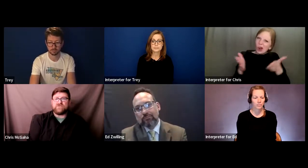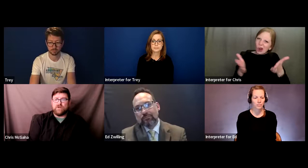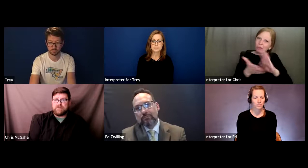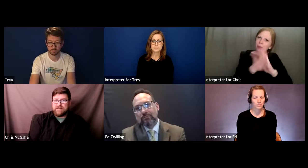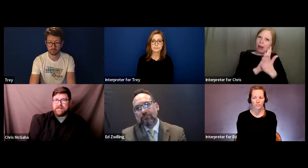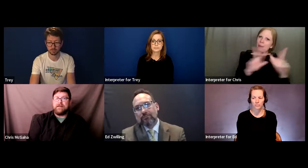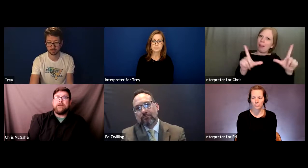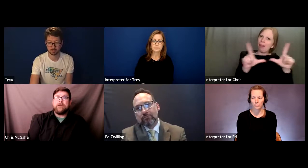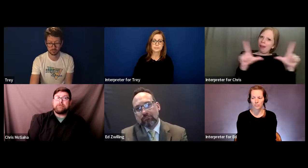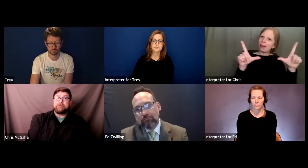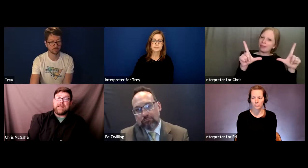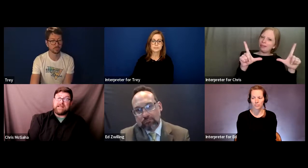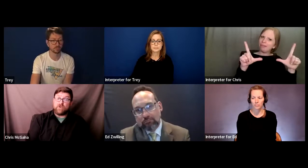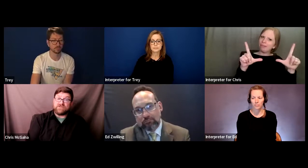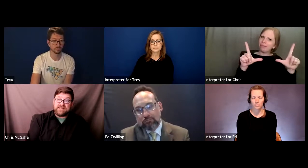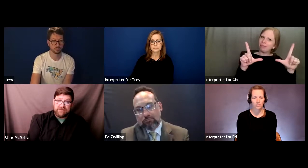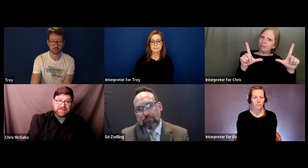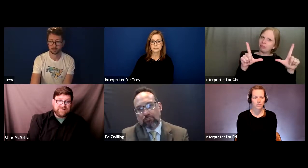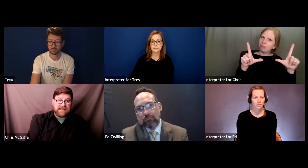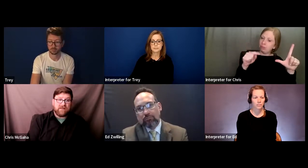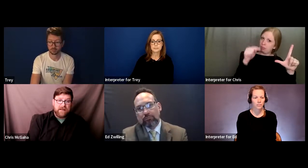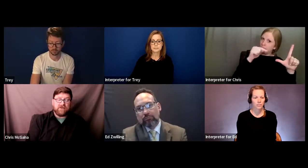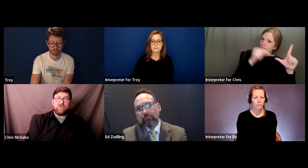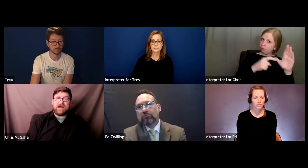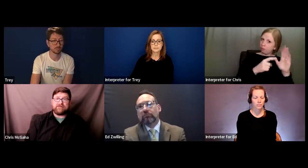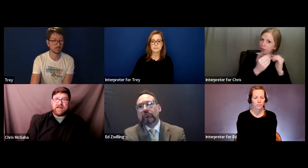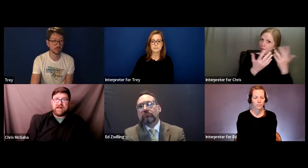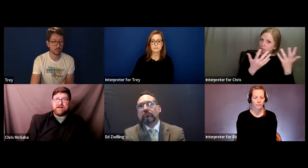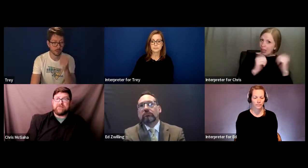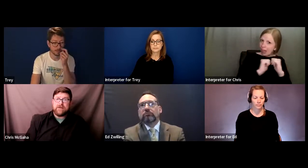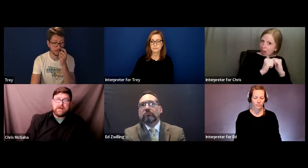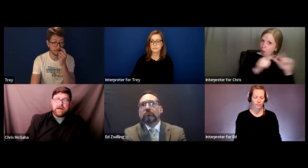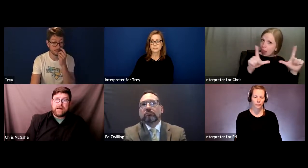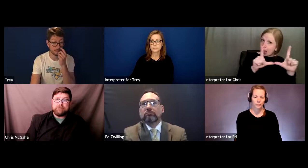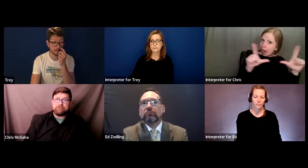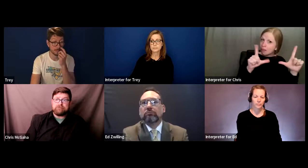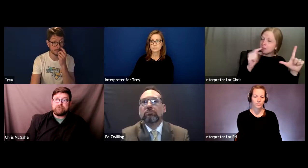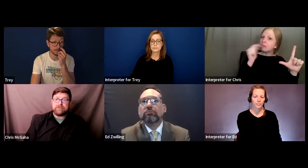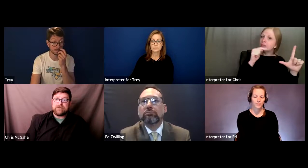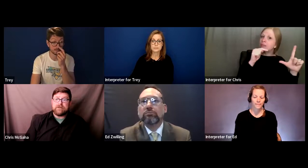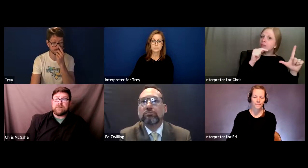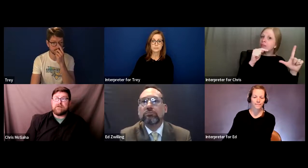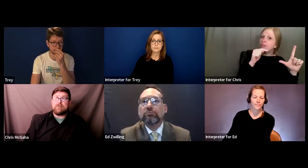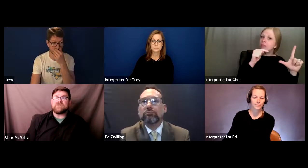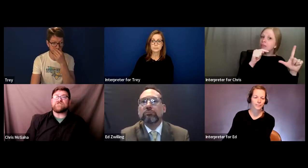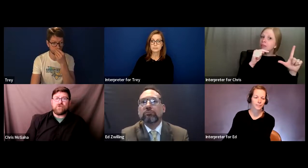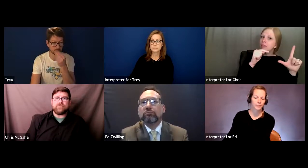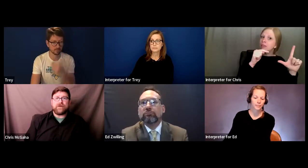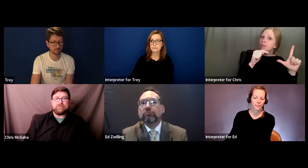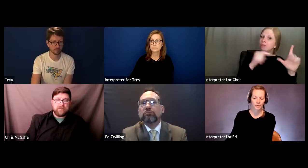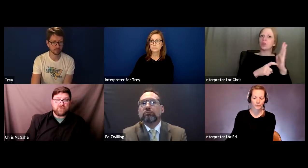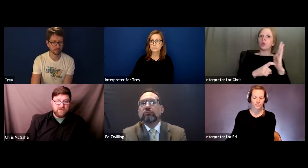which would be -- and in order to get a license in Alabama, you have to have a certified membership